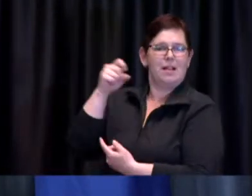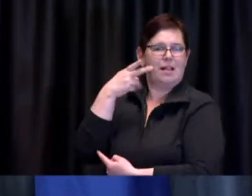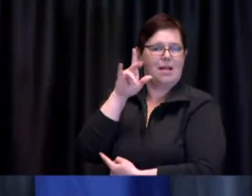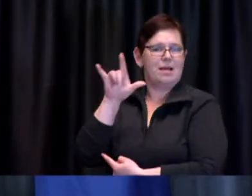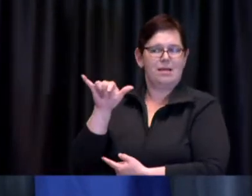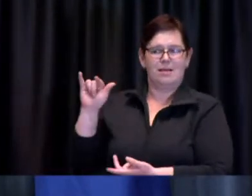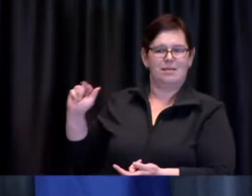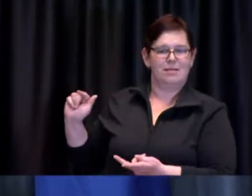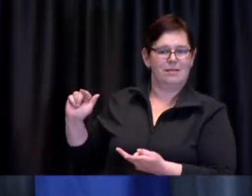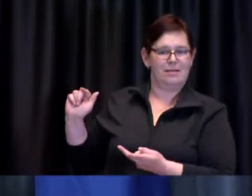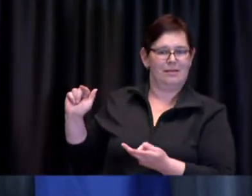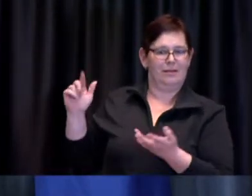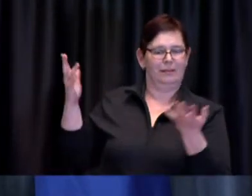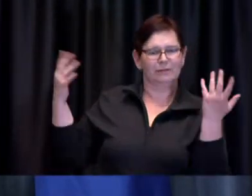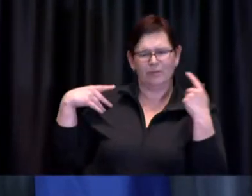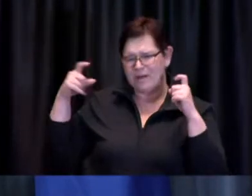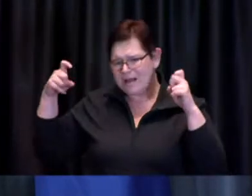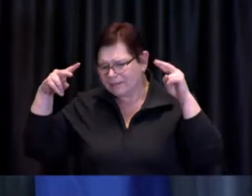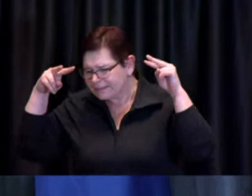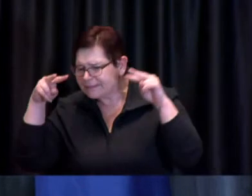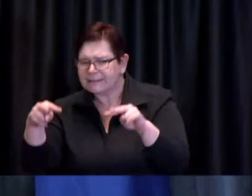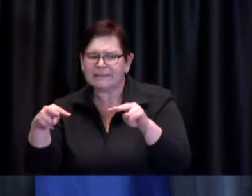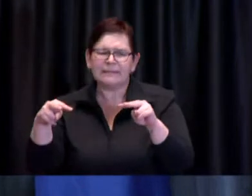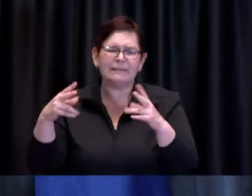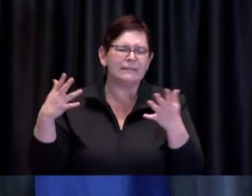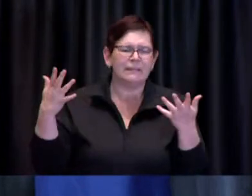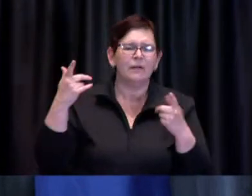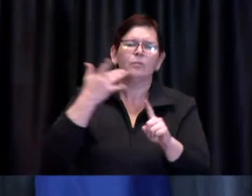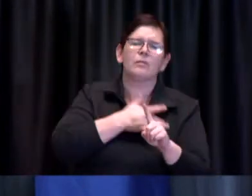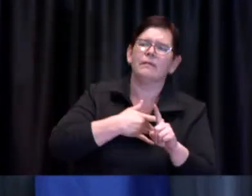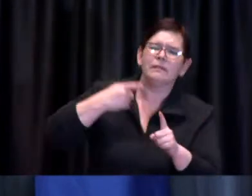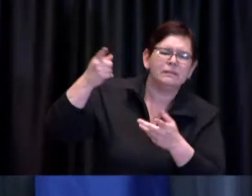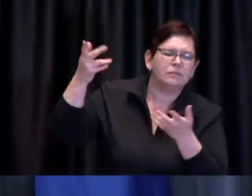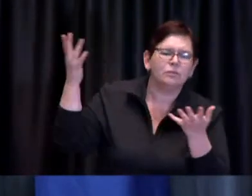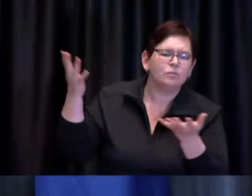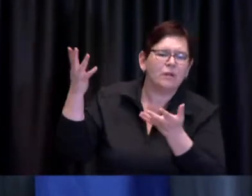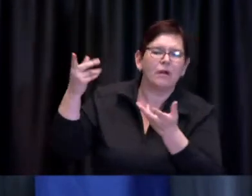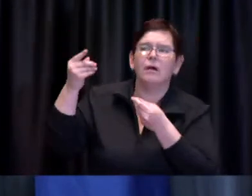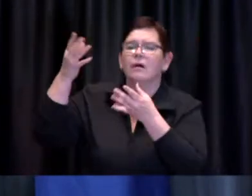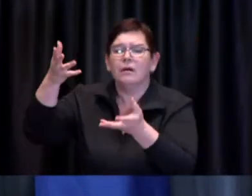under our current vaccine offering and then make decisions as we always have throughout the course